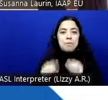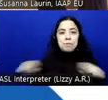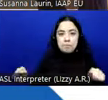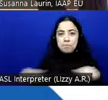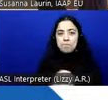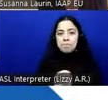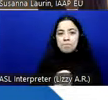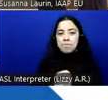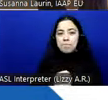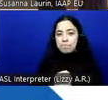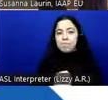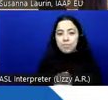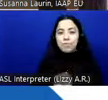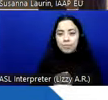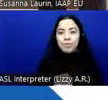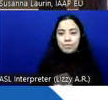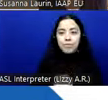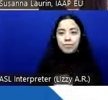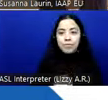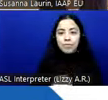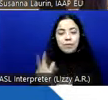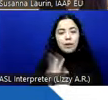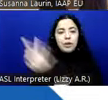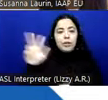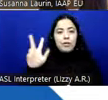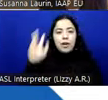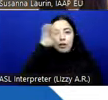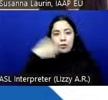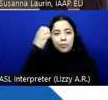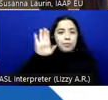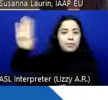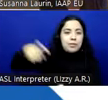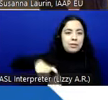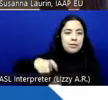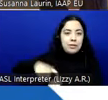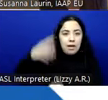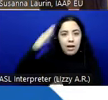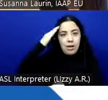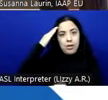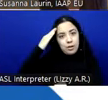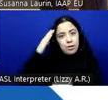It's really just 3:00 European time. So I know we have many participants also from